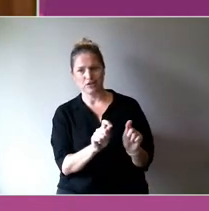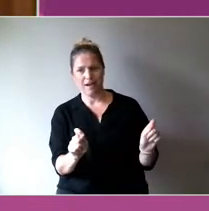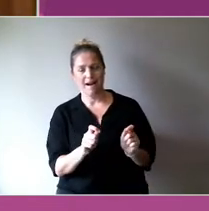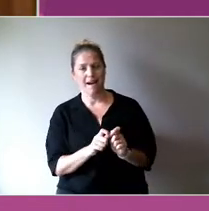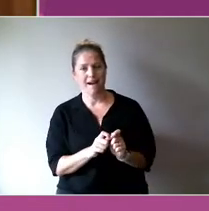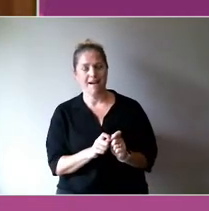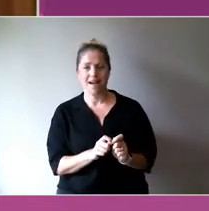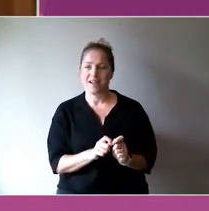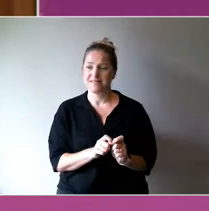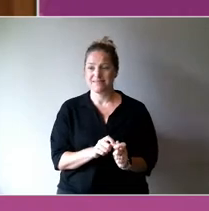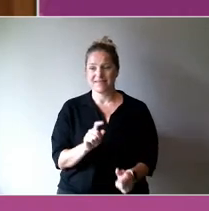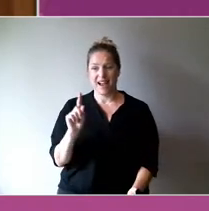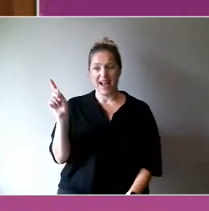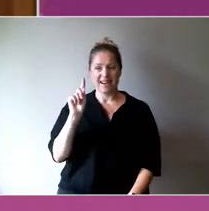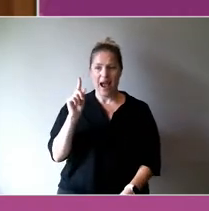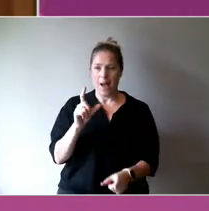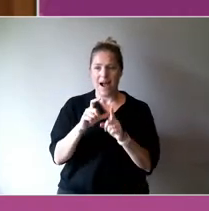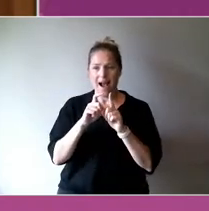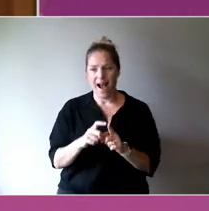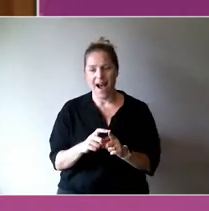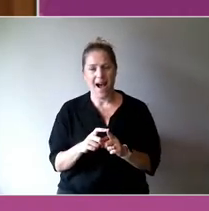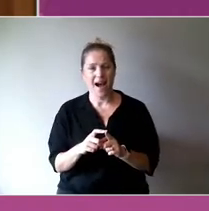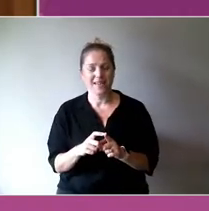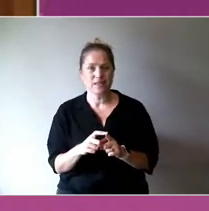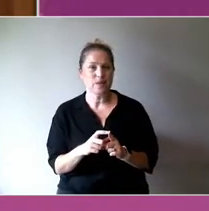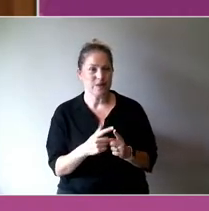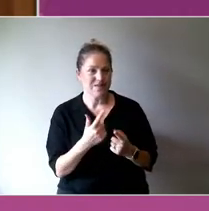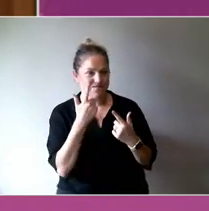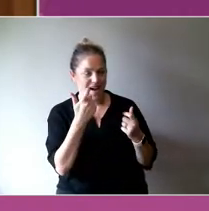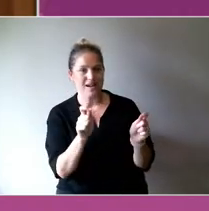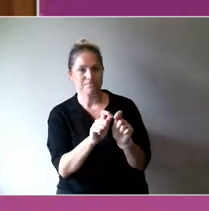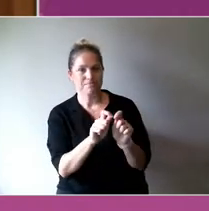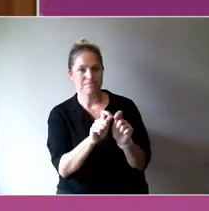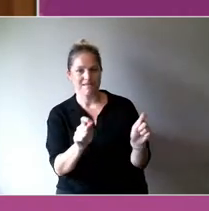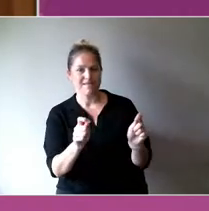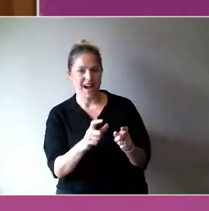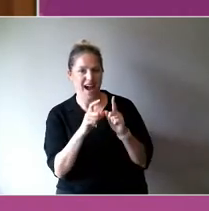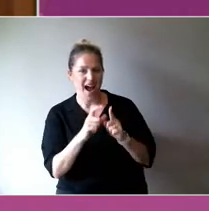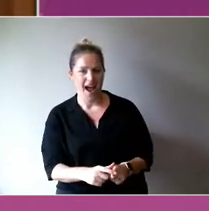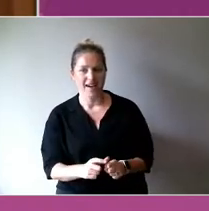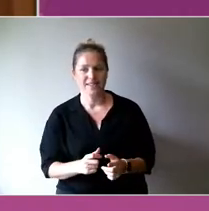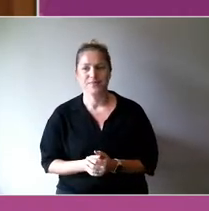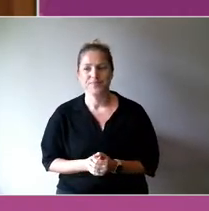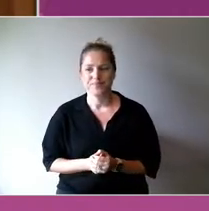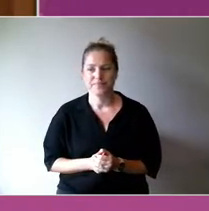And I guess the other point I was going to make, just around what we do measure and how